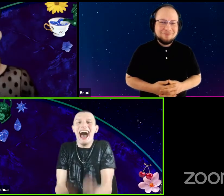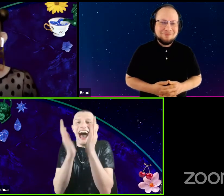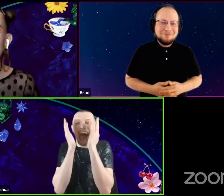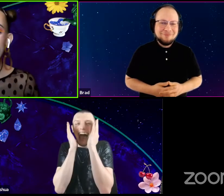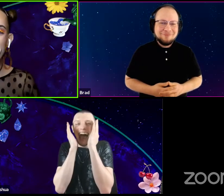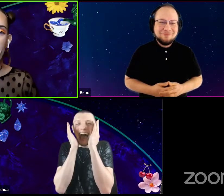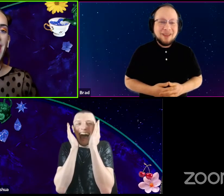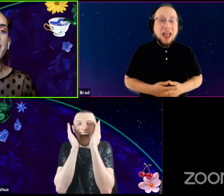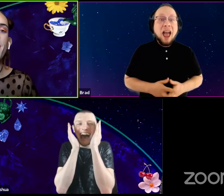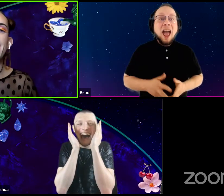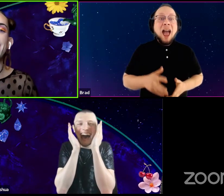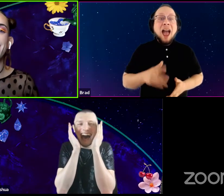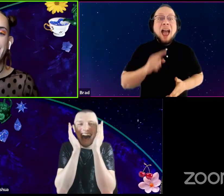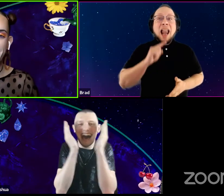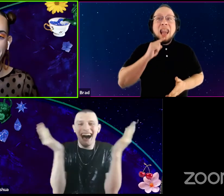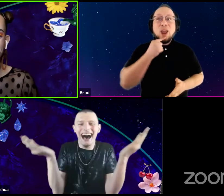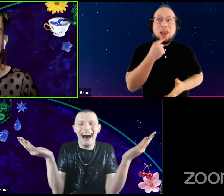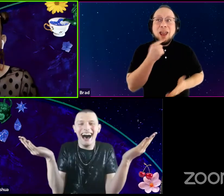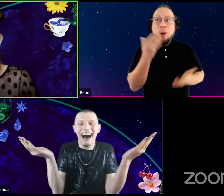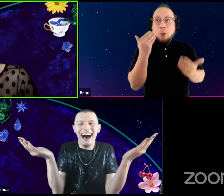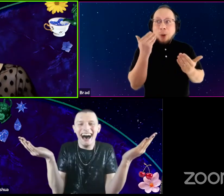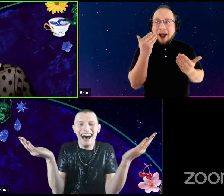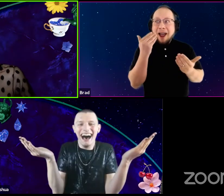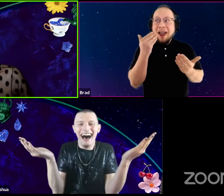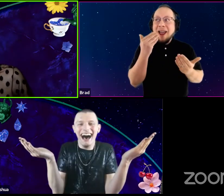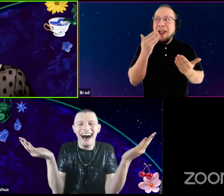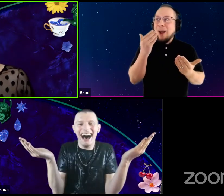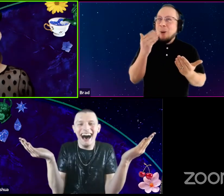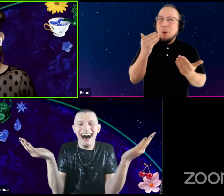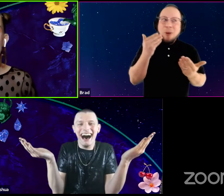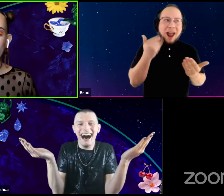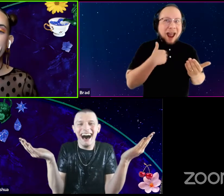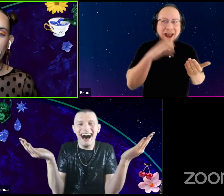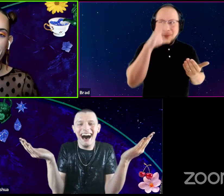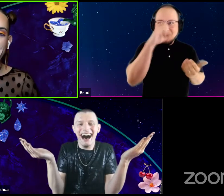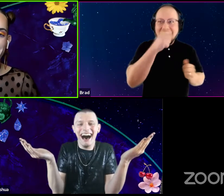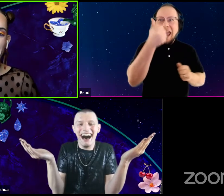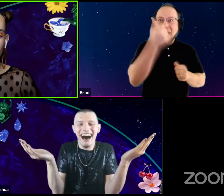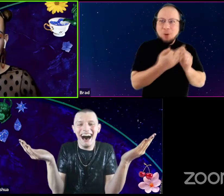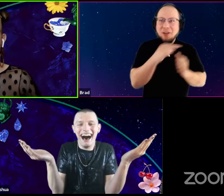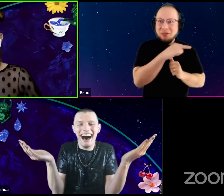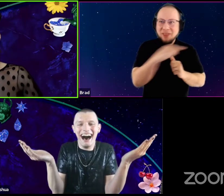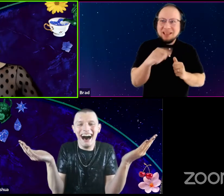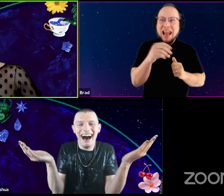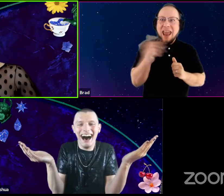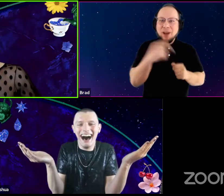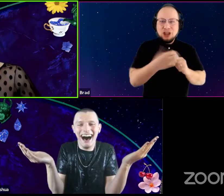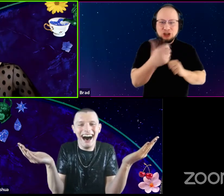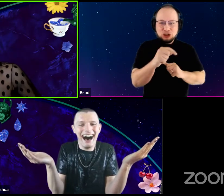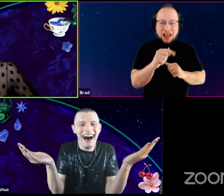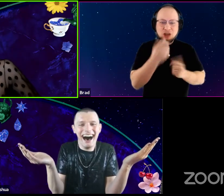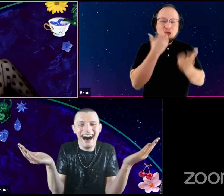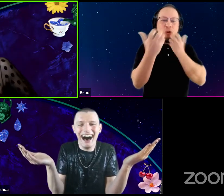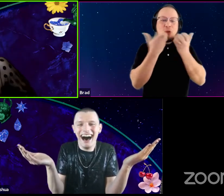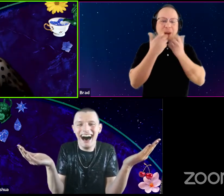Literally why am I, literally missing every single one of these and everyone in the chat screams them.